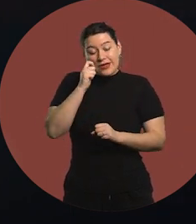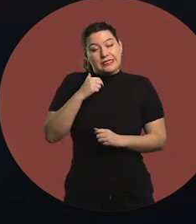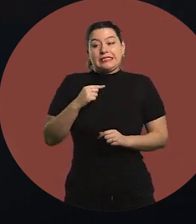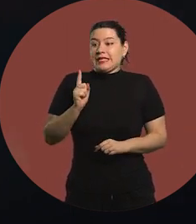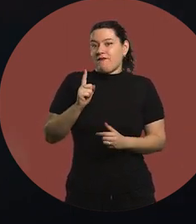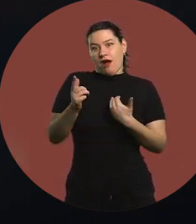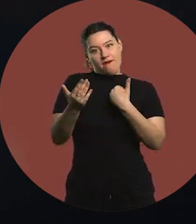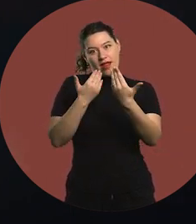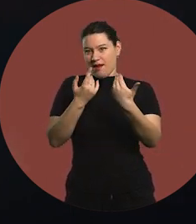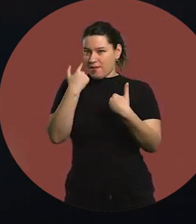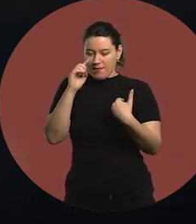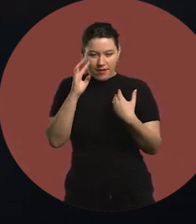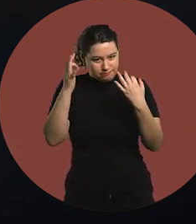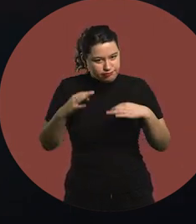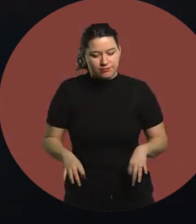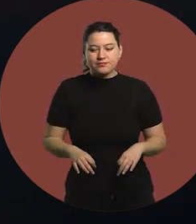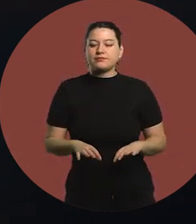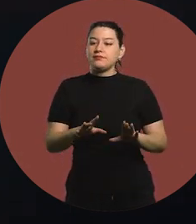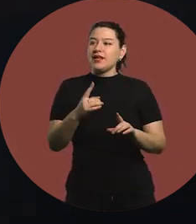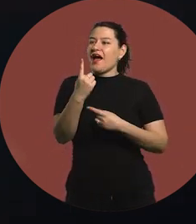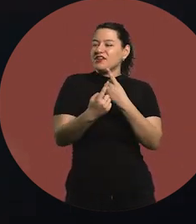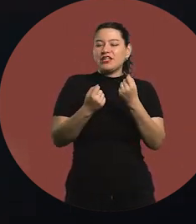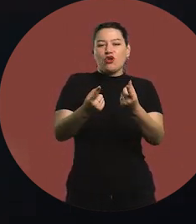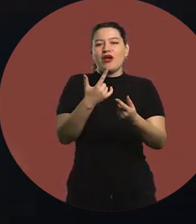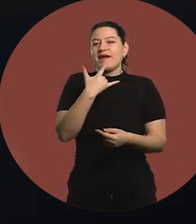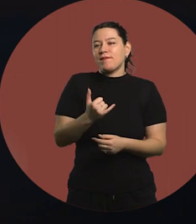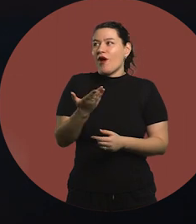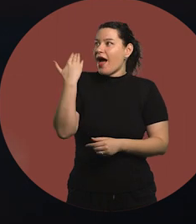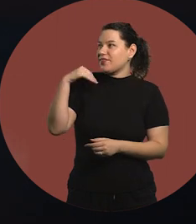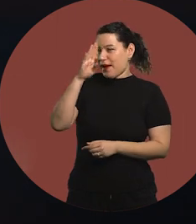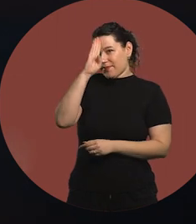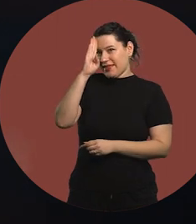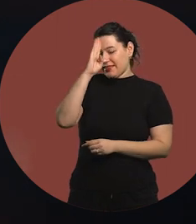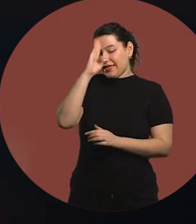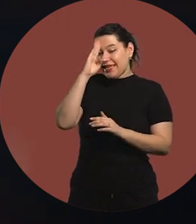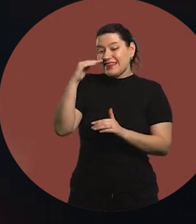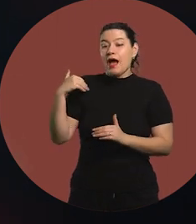Sometimes I offer examples of what I learned later.